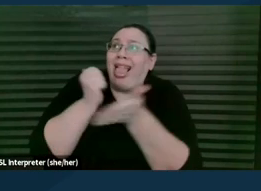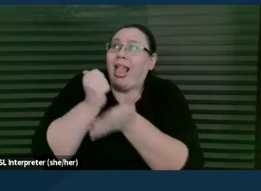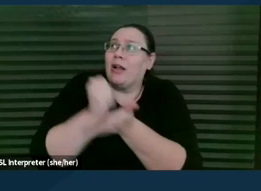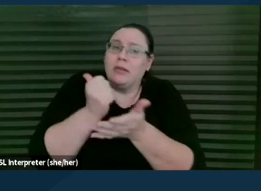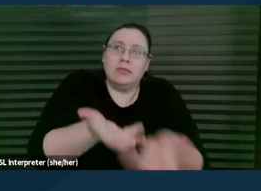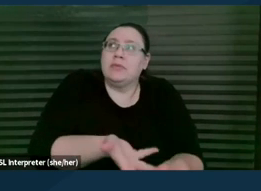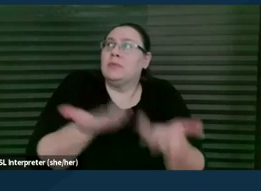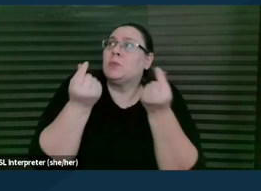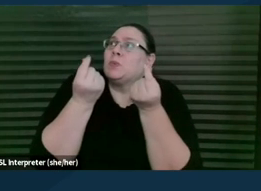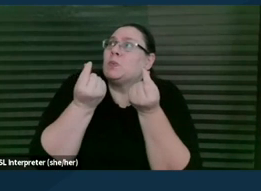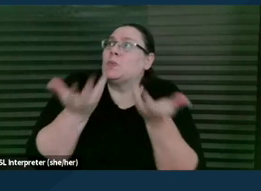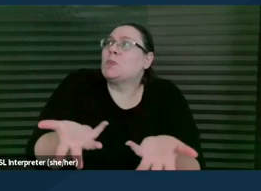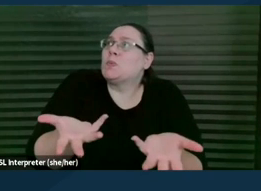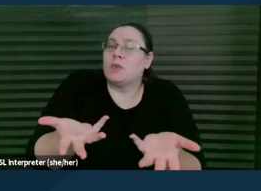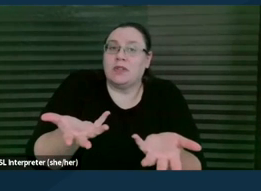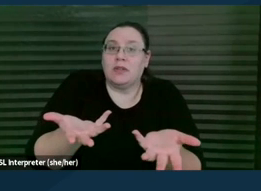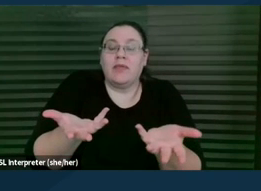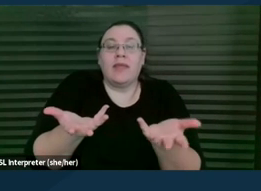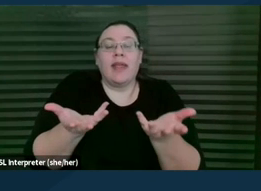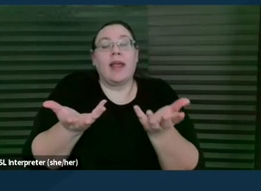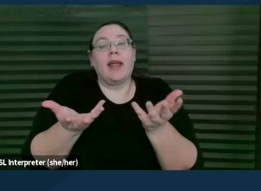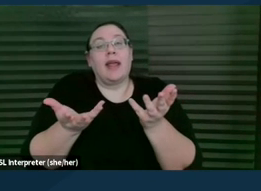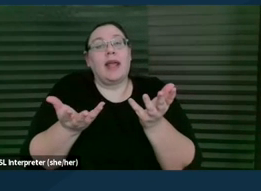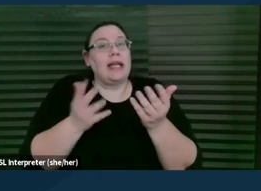and what can I do?" And it's really easy in that situation